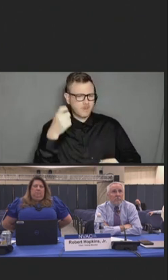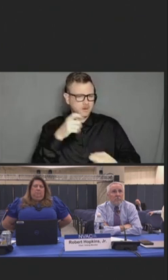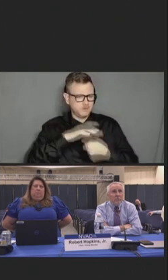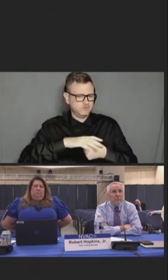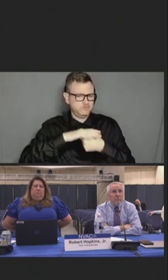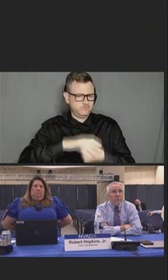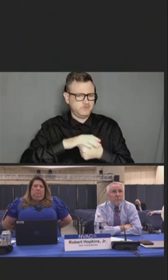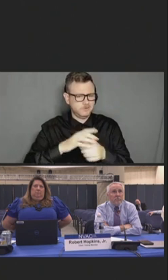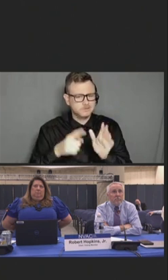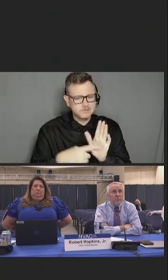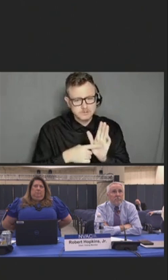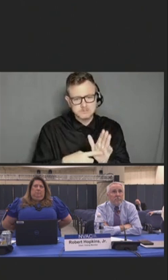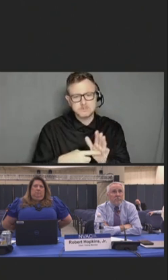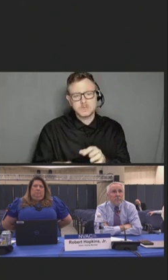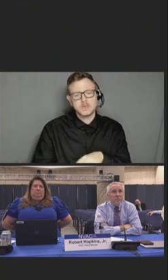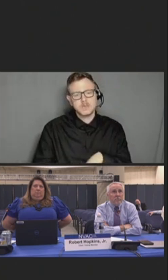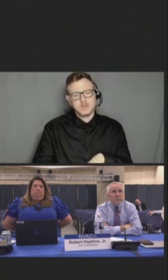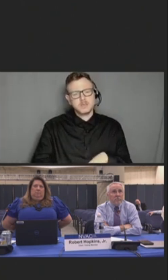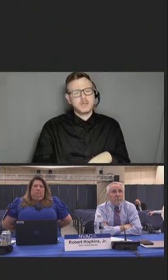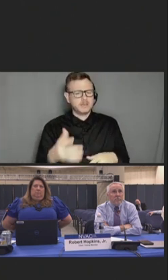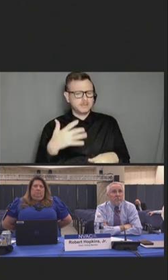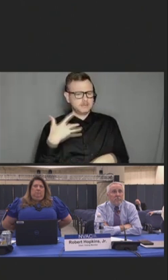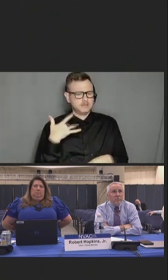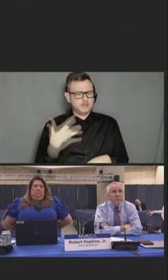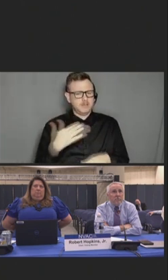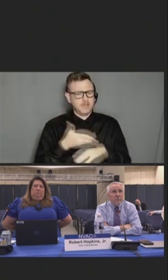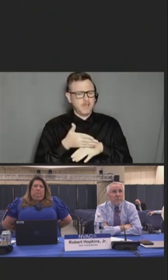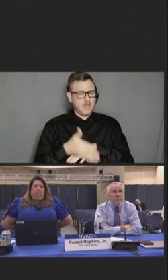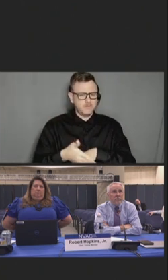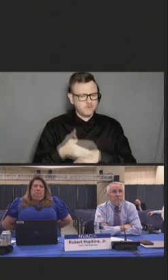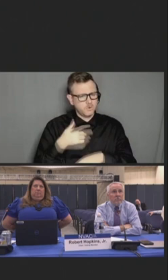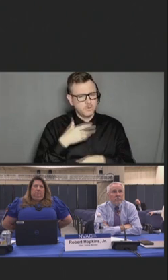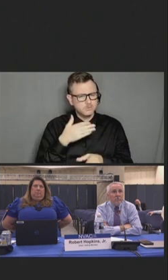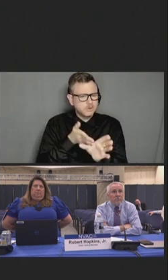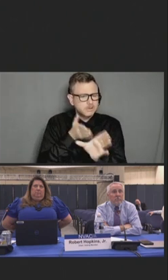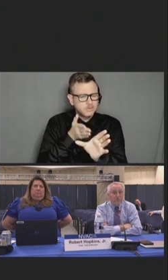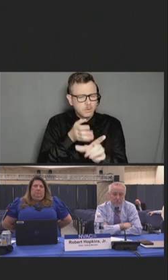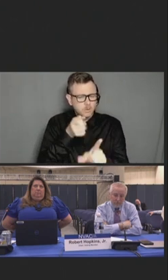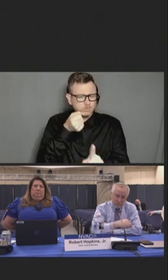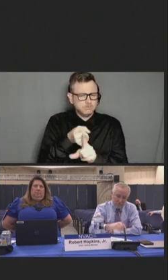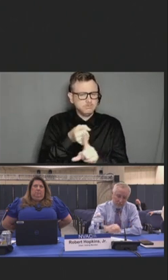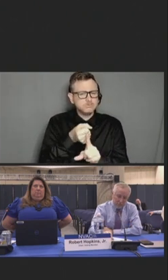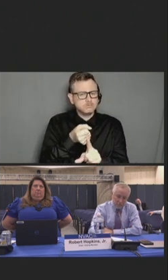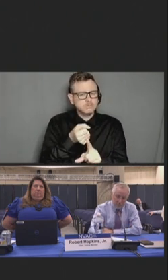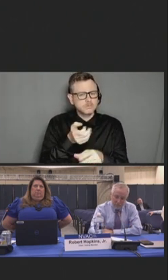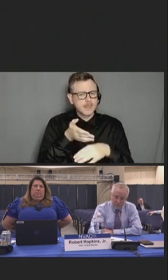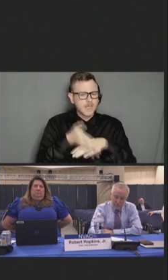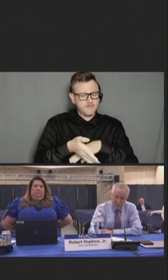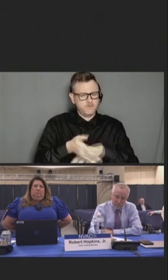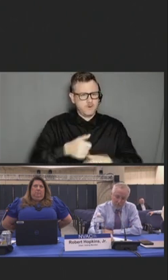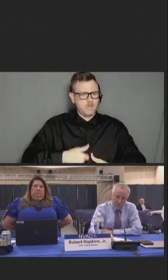We found that experiencing COVID-19 stigma, behavior change in response to COVID-19 stigma,